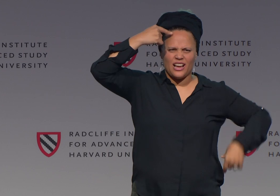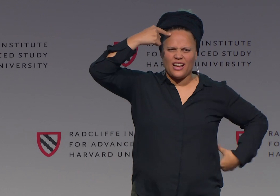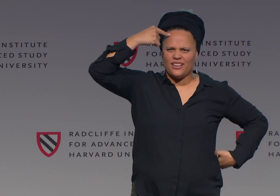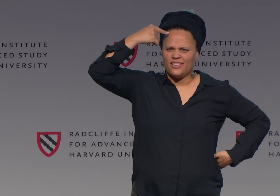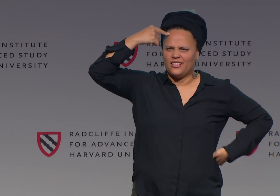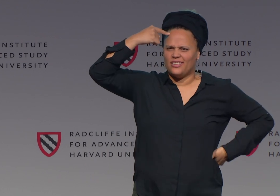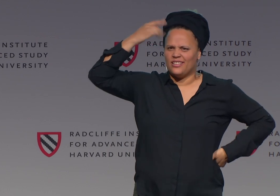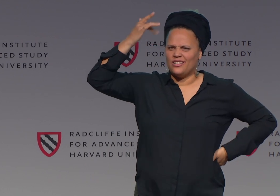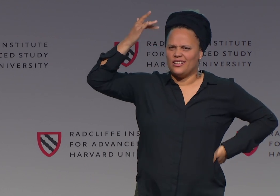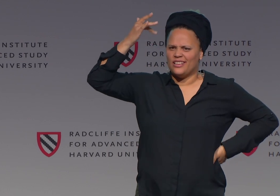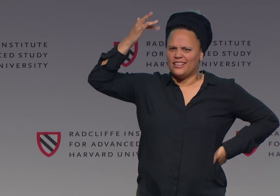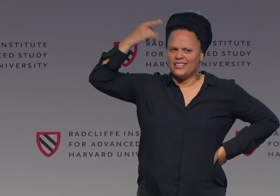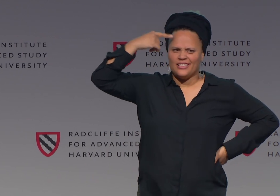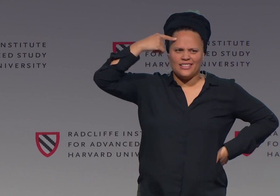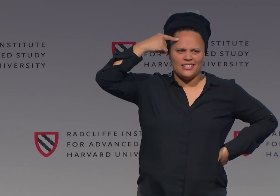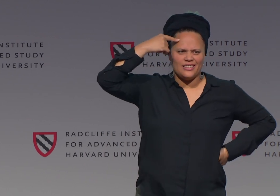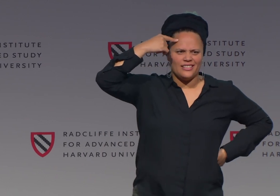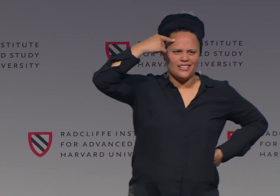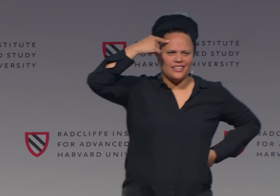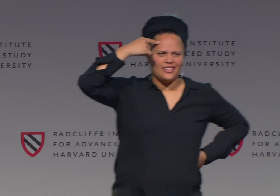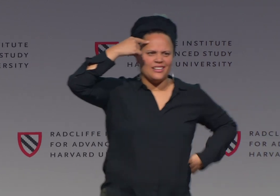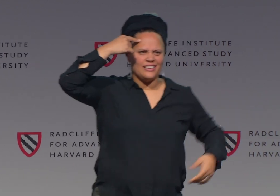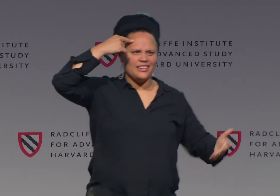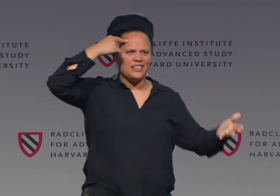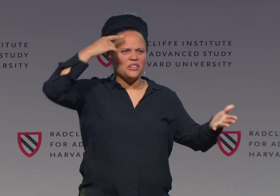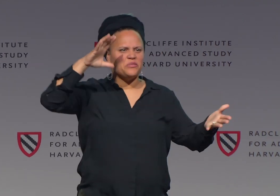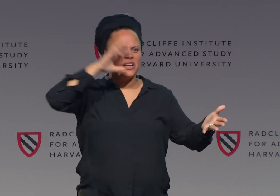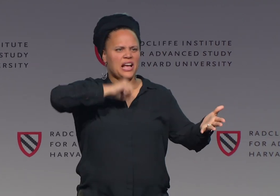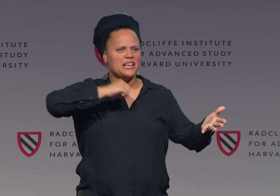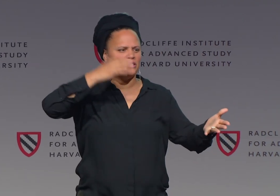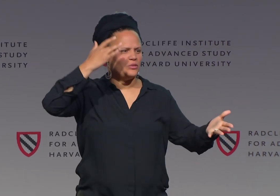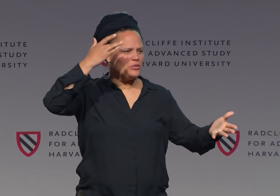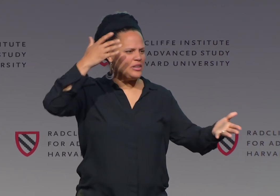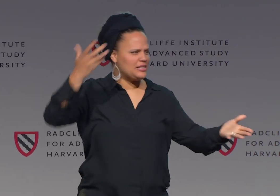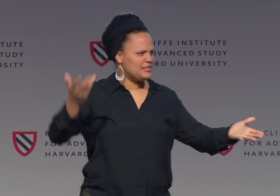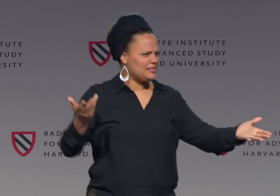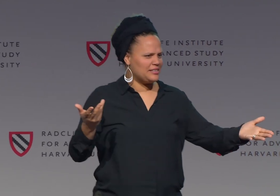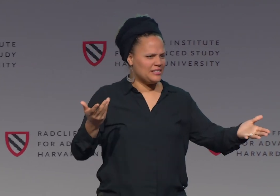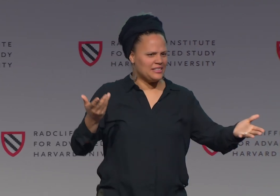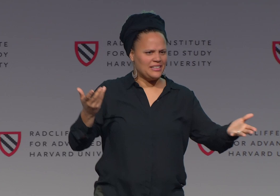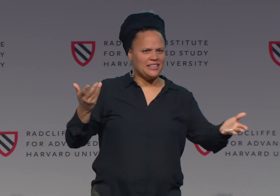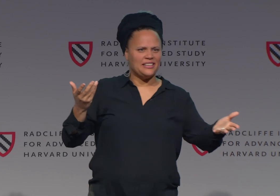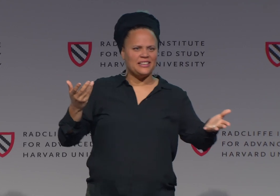But why do you think up here? [INTERPOSING VOICES] Any guesses?